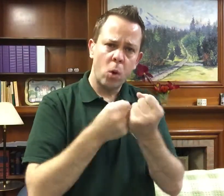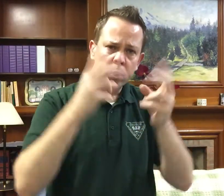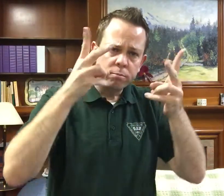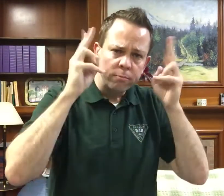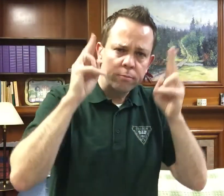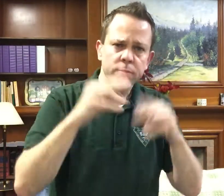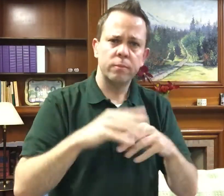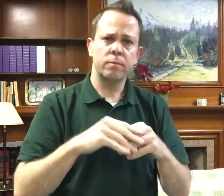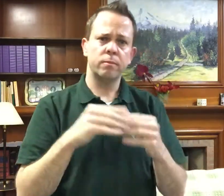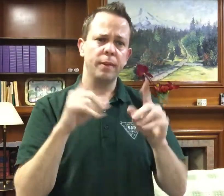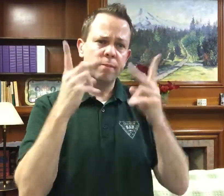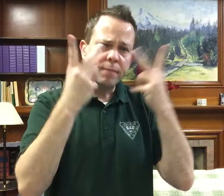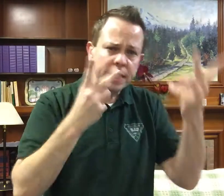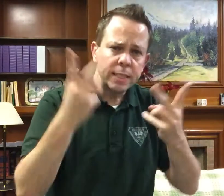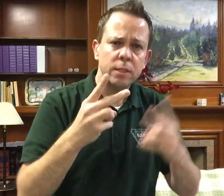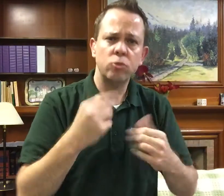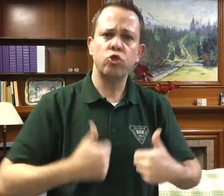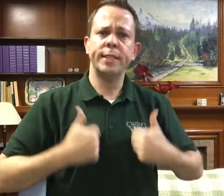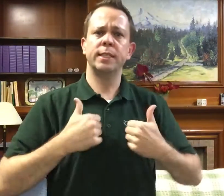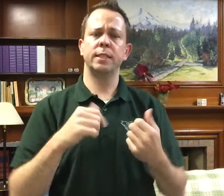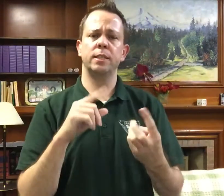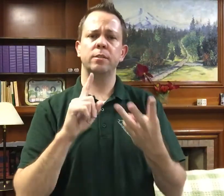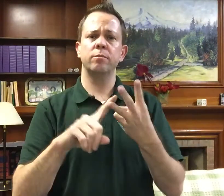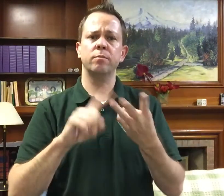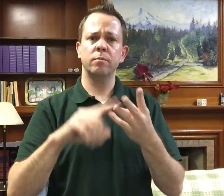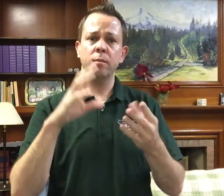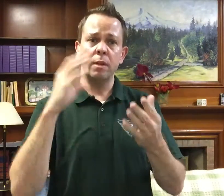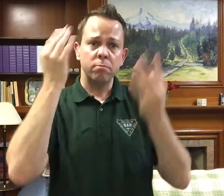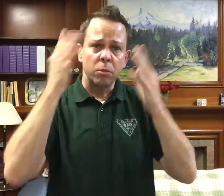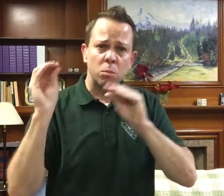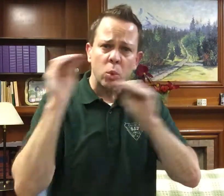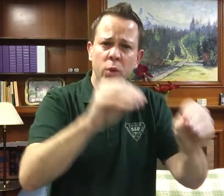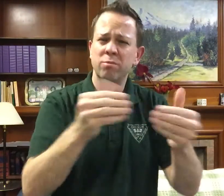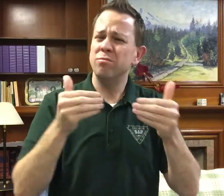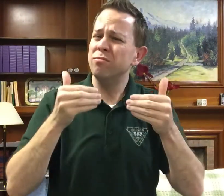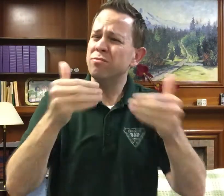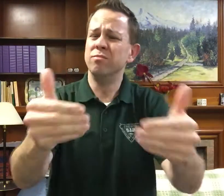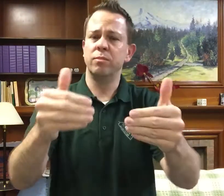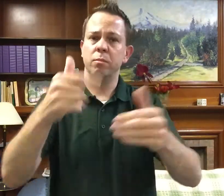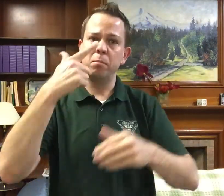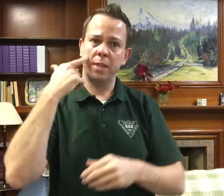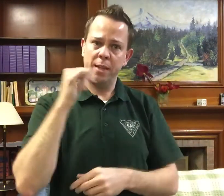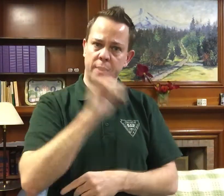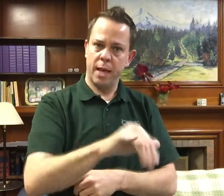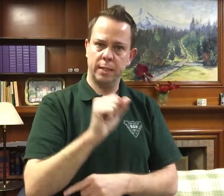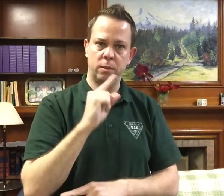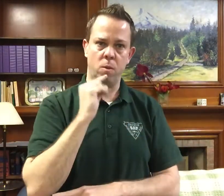We encourage you to continue to frequent their services, visit residents, and move ahead with any plans you may have